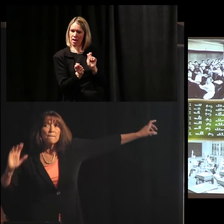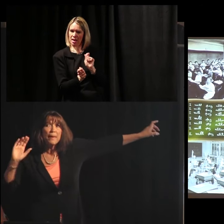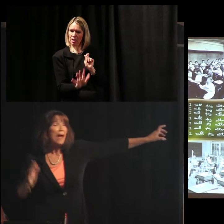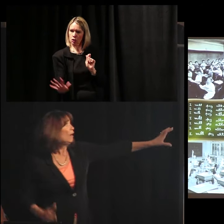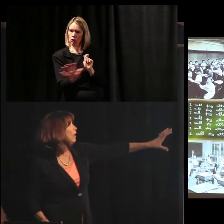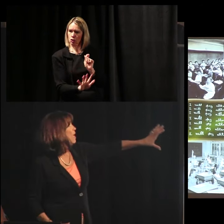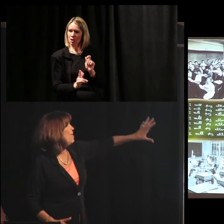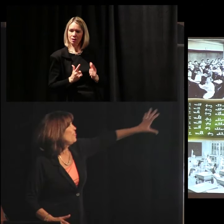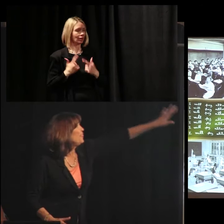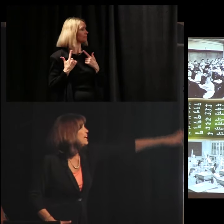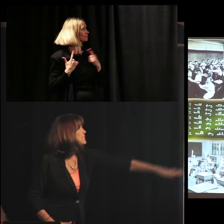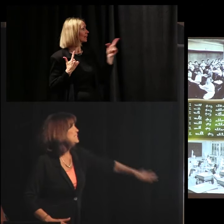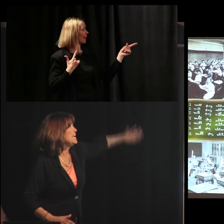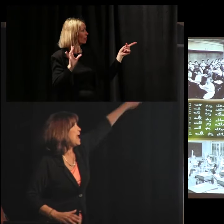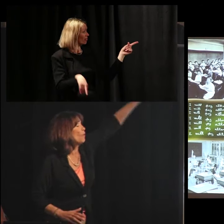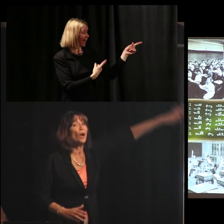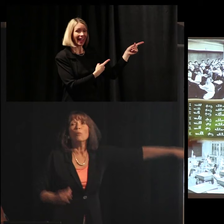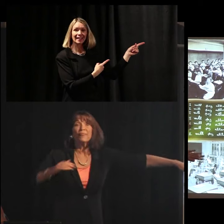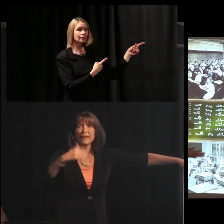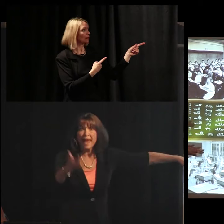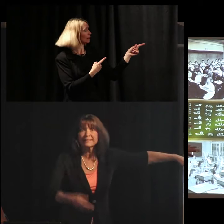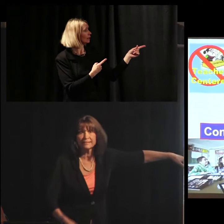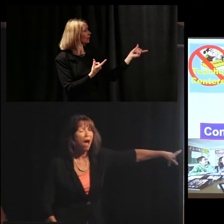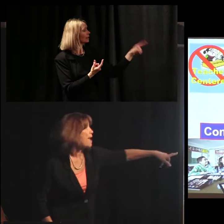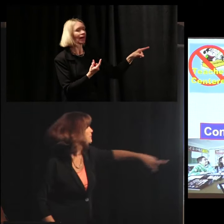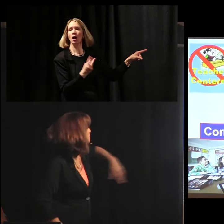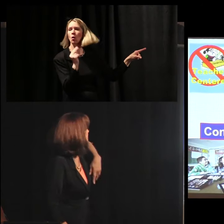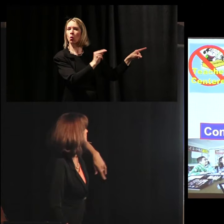Now, compare this scenario with the next slide.